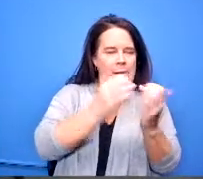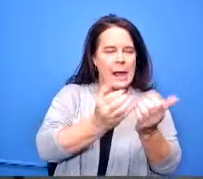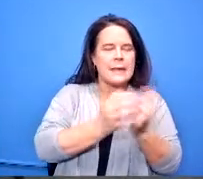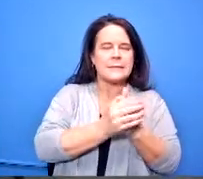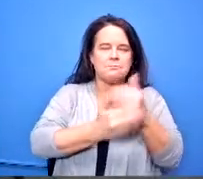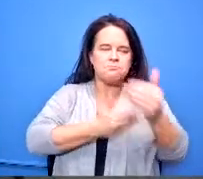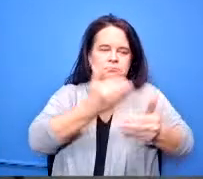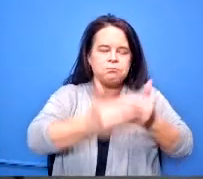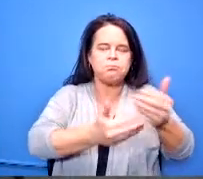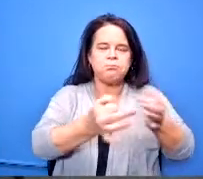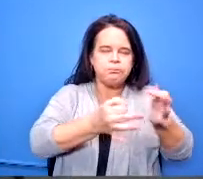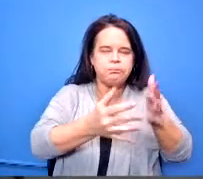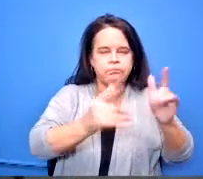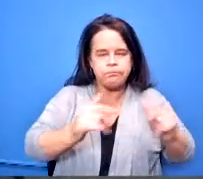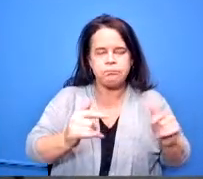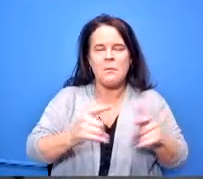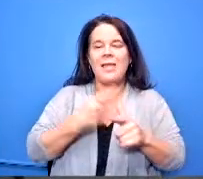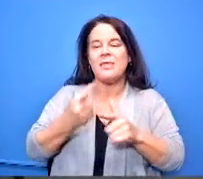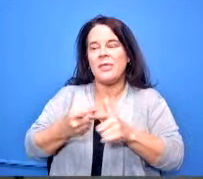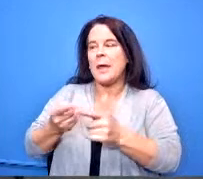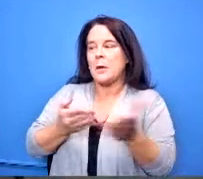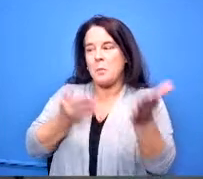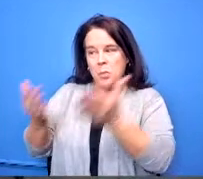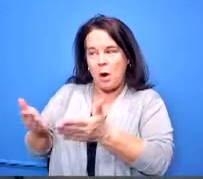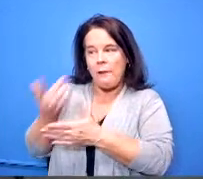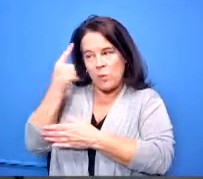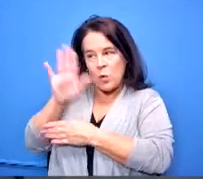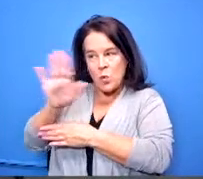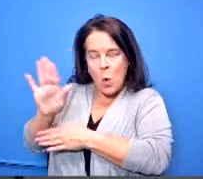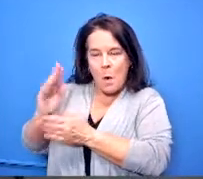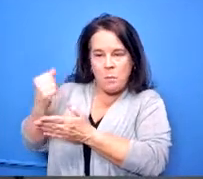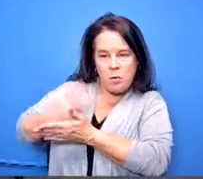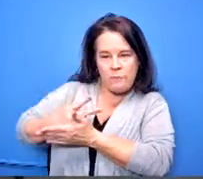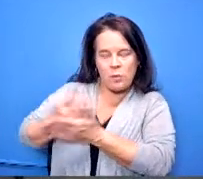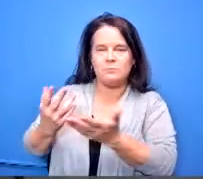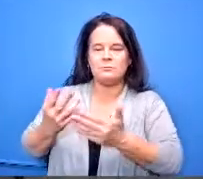be added to the program of studies approval of the program of studies would not need to reoccur